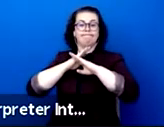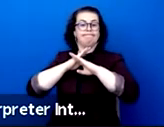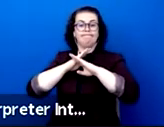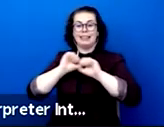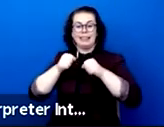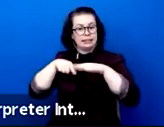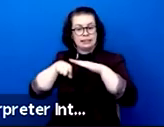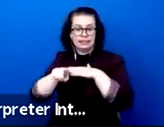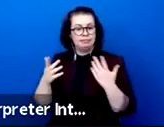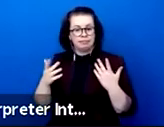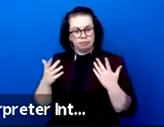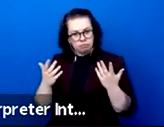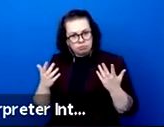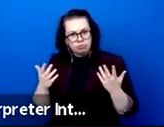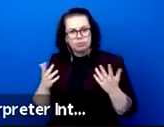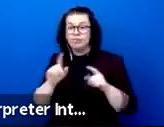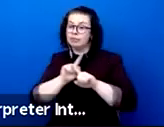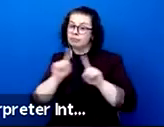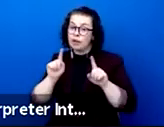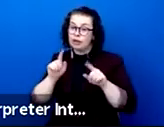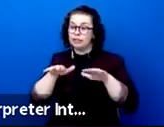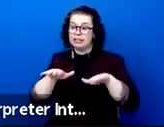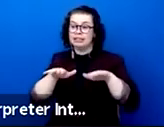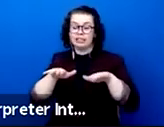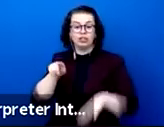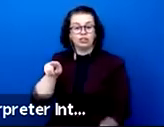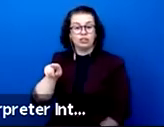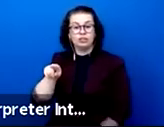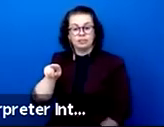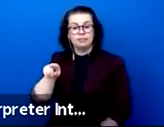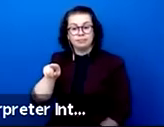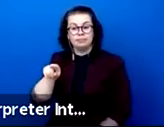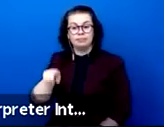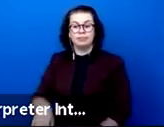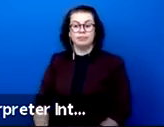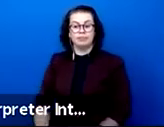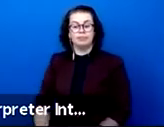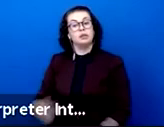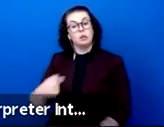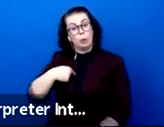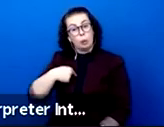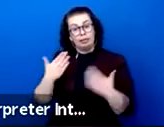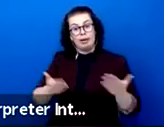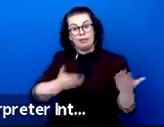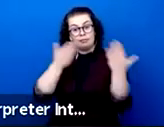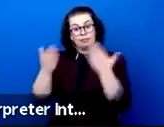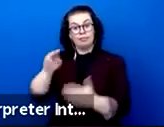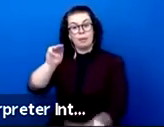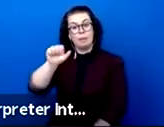order for it to live with us for a few moments we asked Maria Aberg to tell you about it